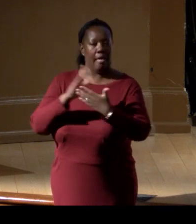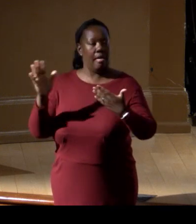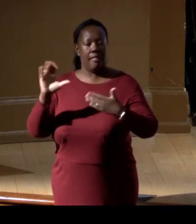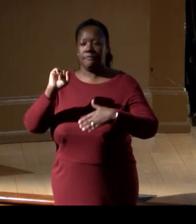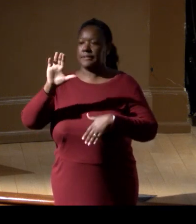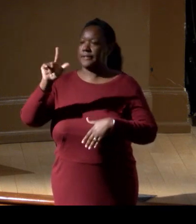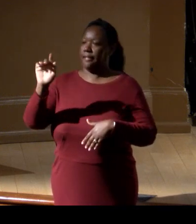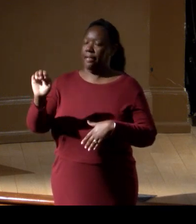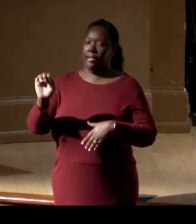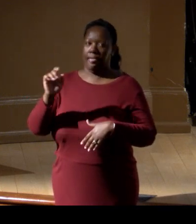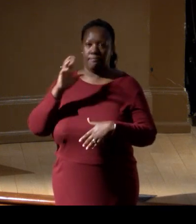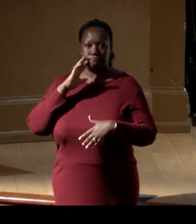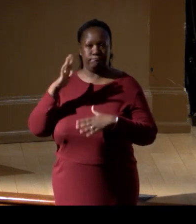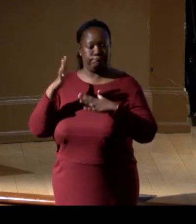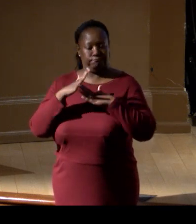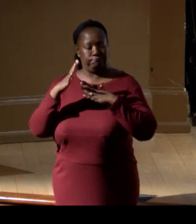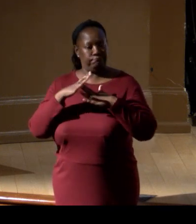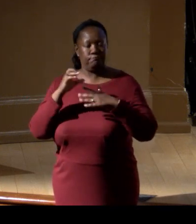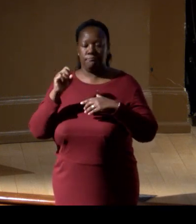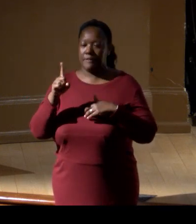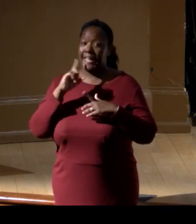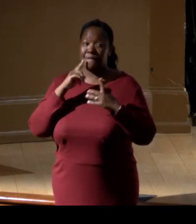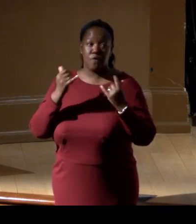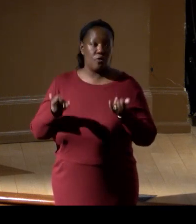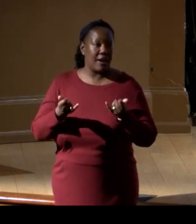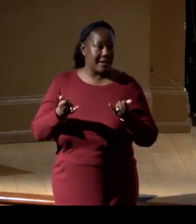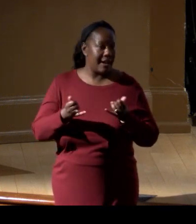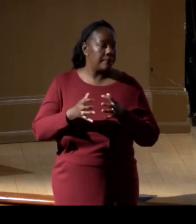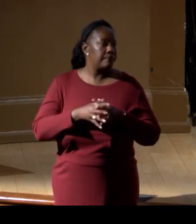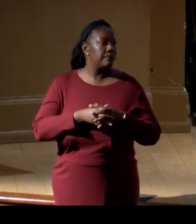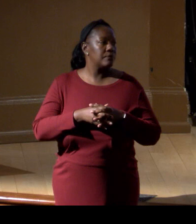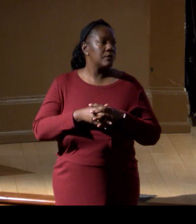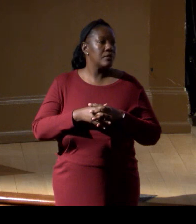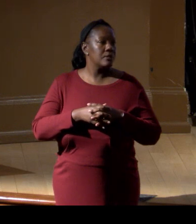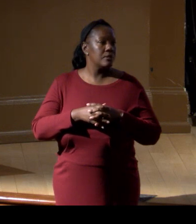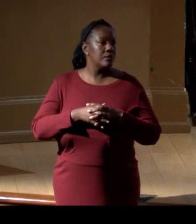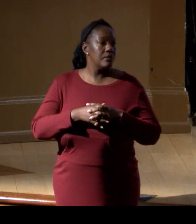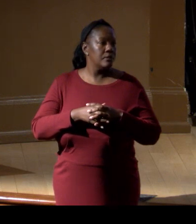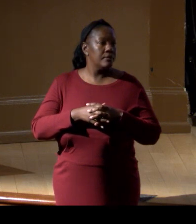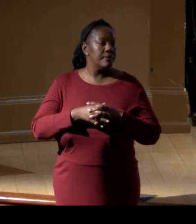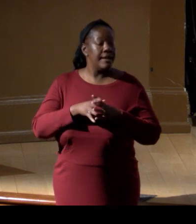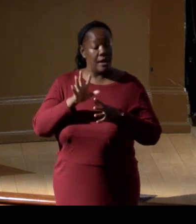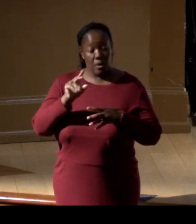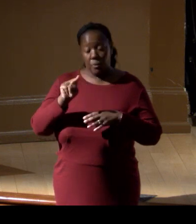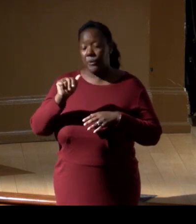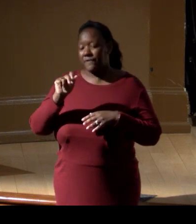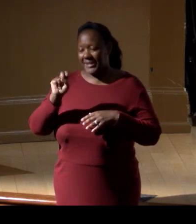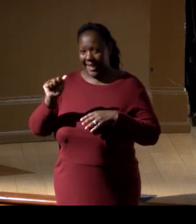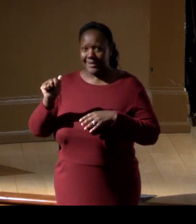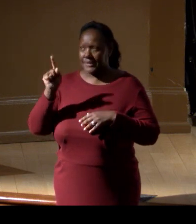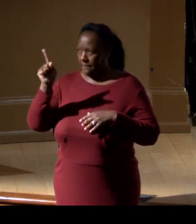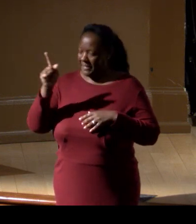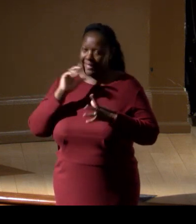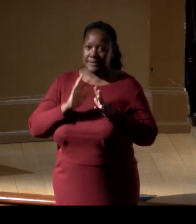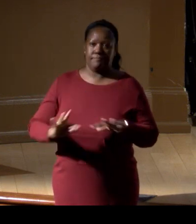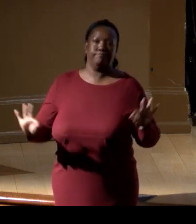We have a call actually right now out on scale. If you wanna, you know, look at proposing to NASA, it's there, but I would say that